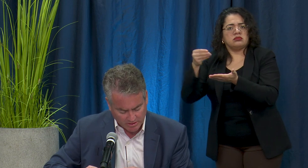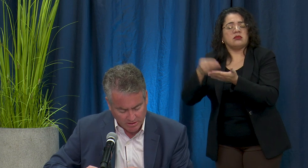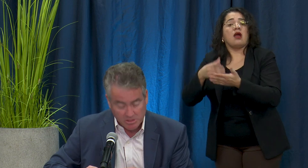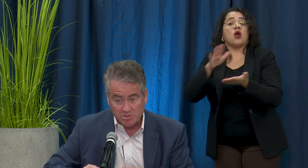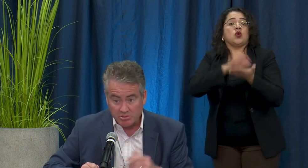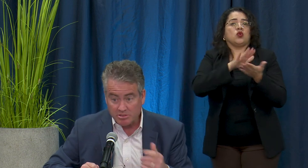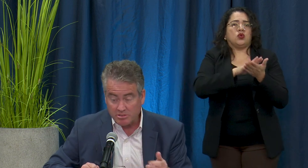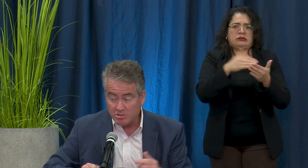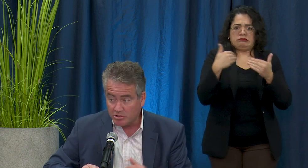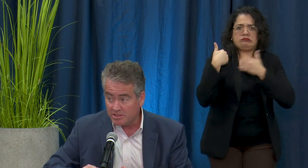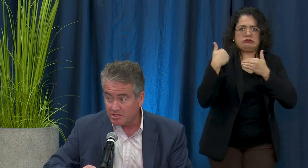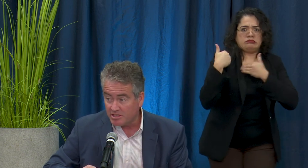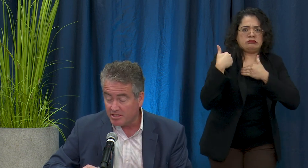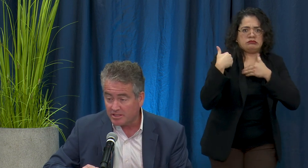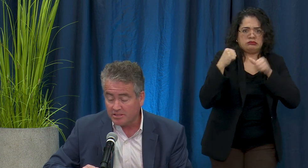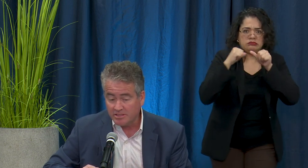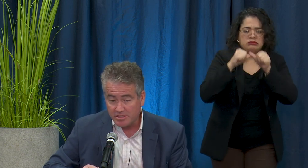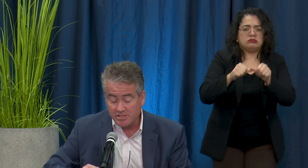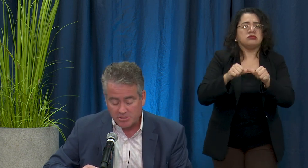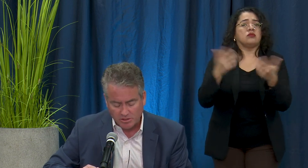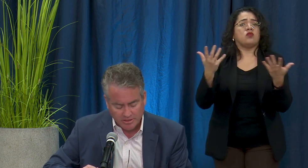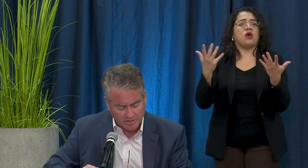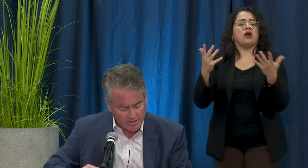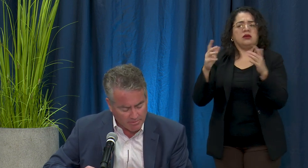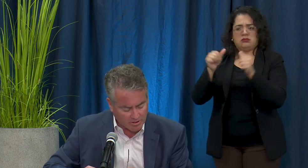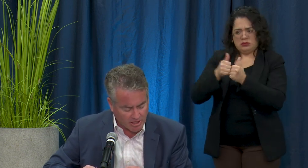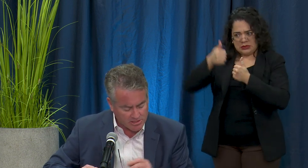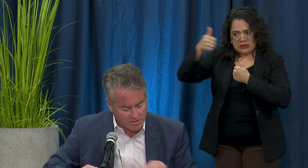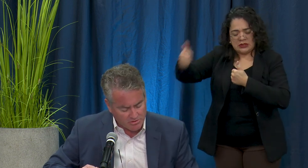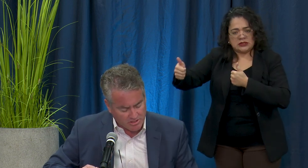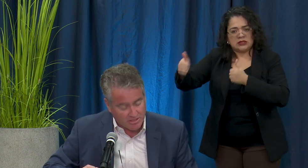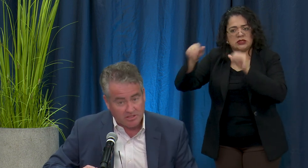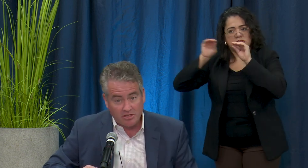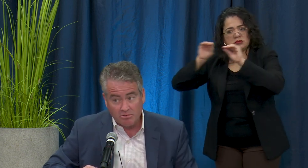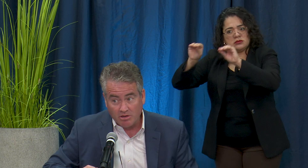Certainly to conduct distance learning but also to continue to offer